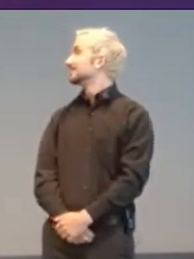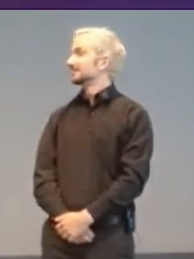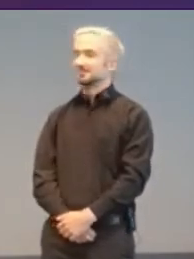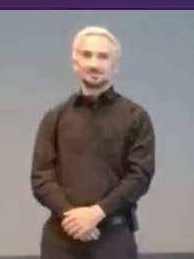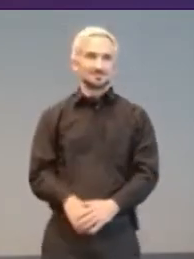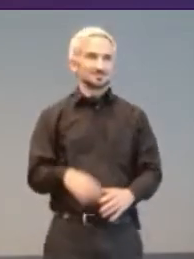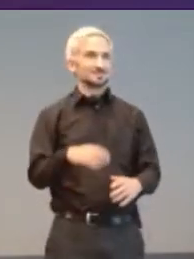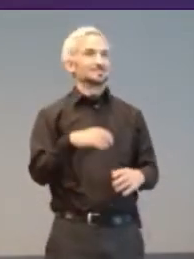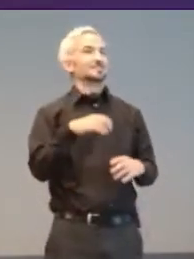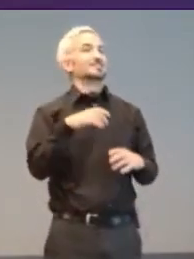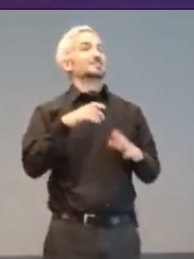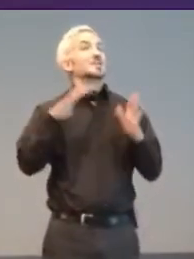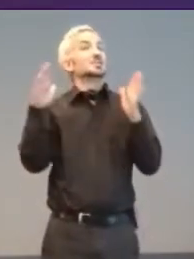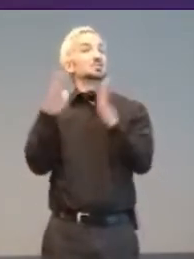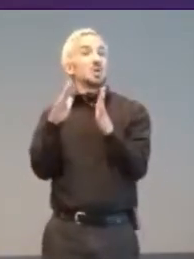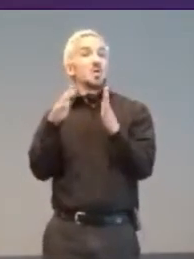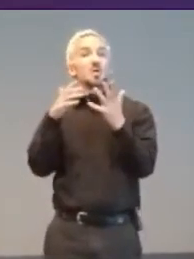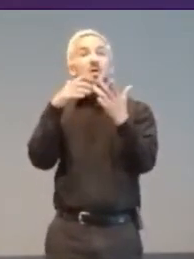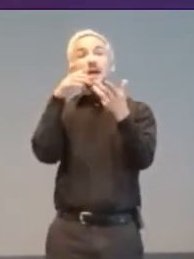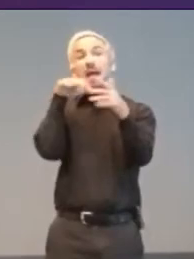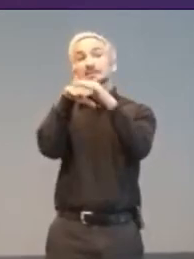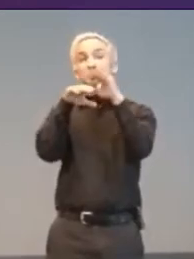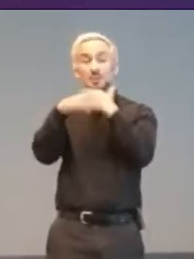Small accessible gaming competitions grew internationally.